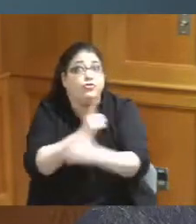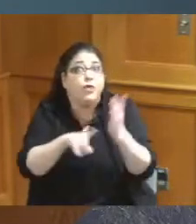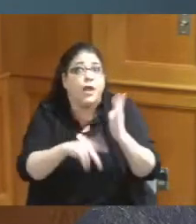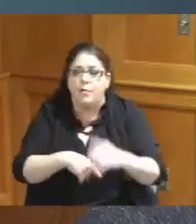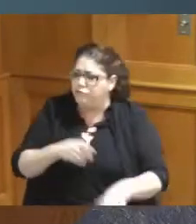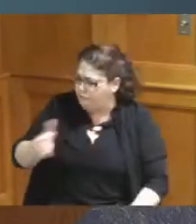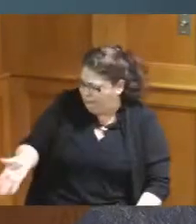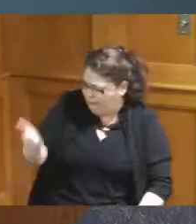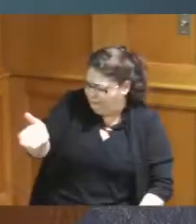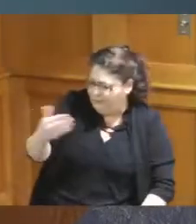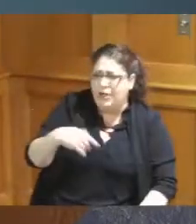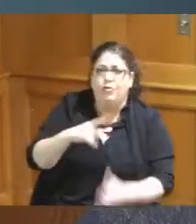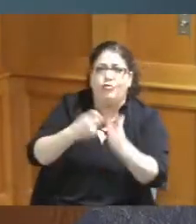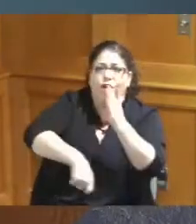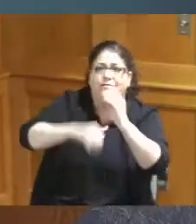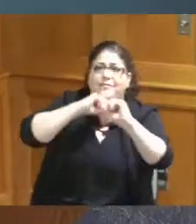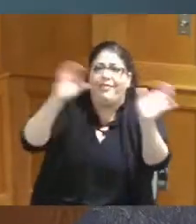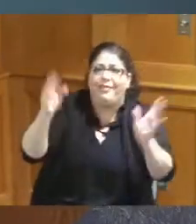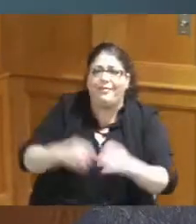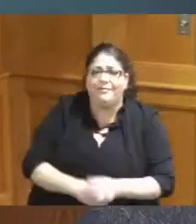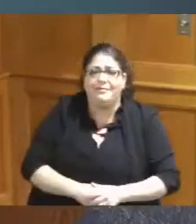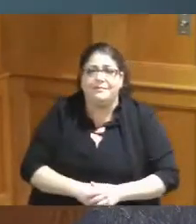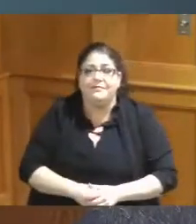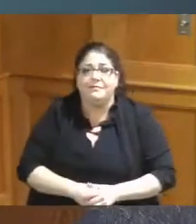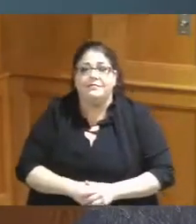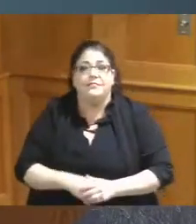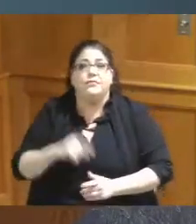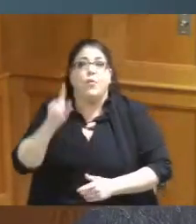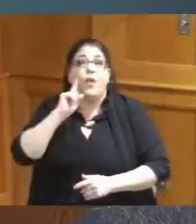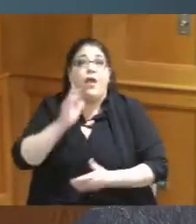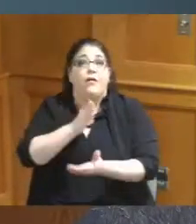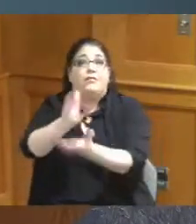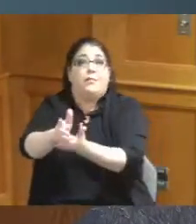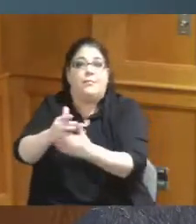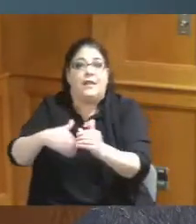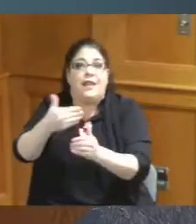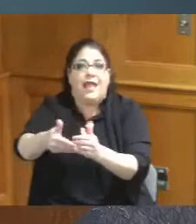you anything so if you want to know where the next stop is I don't have it in front